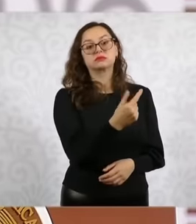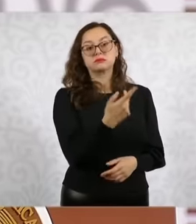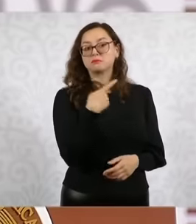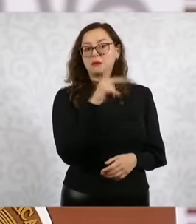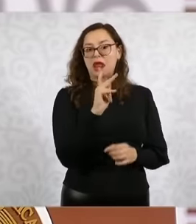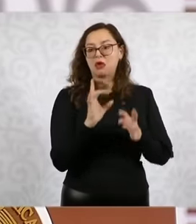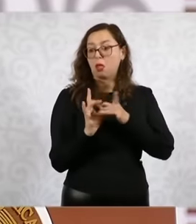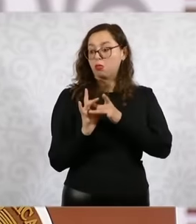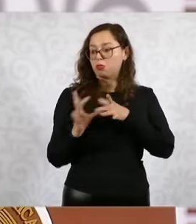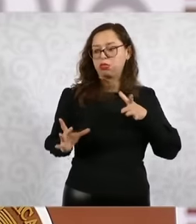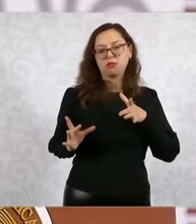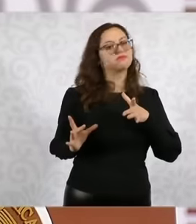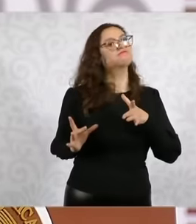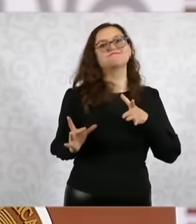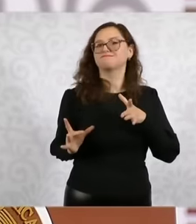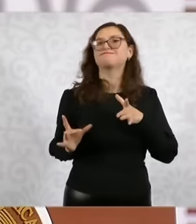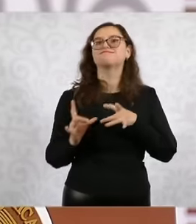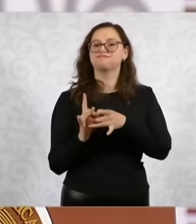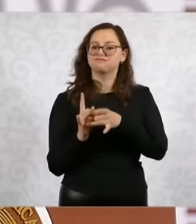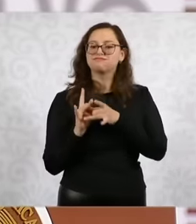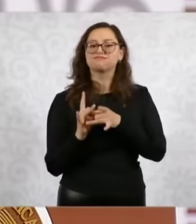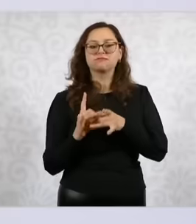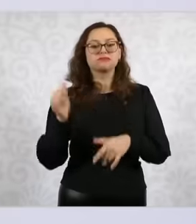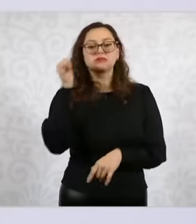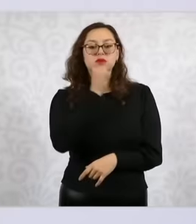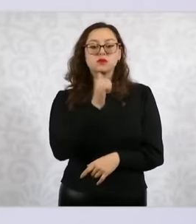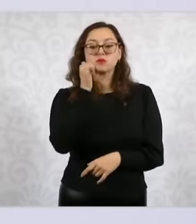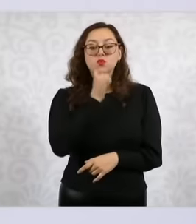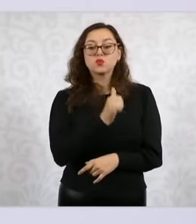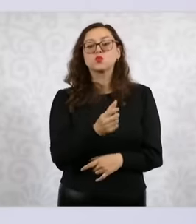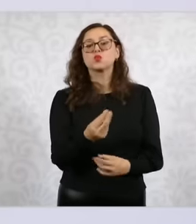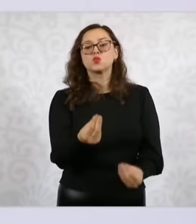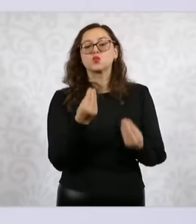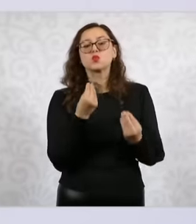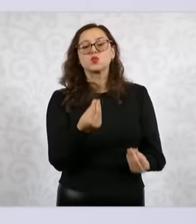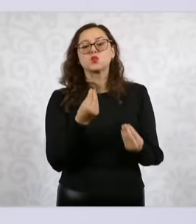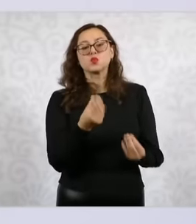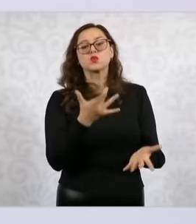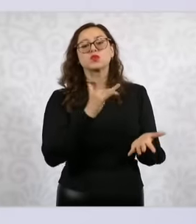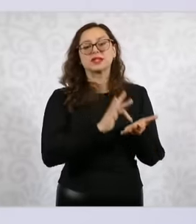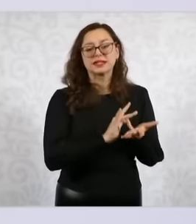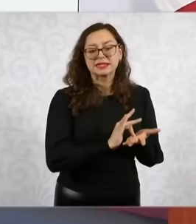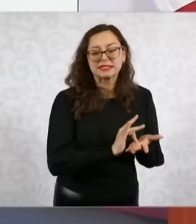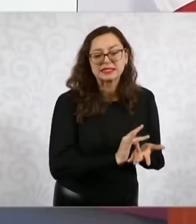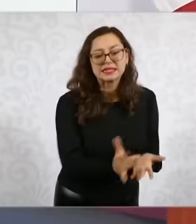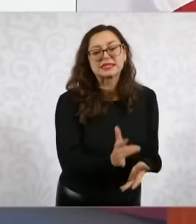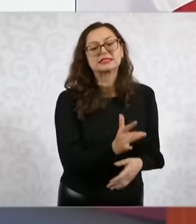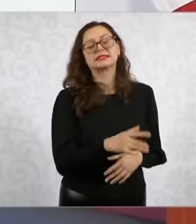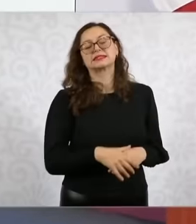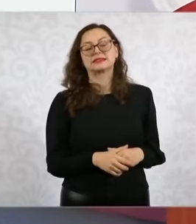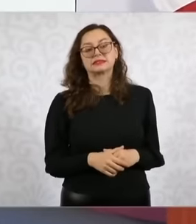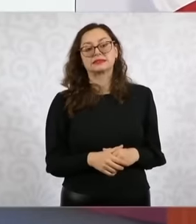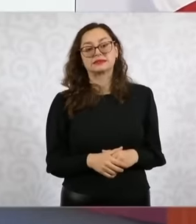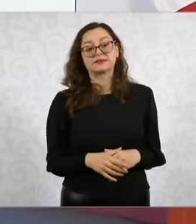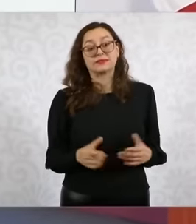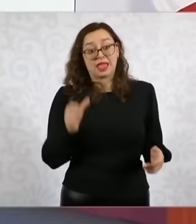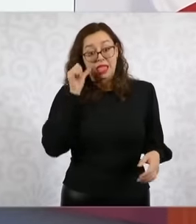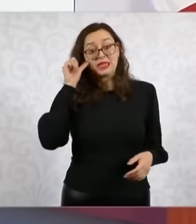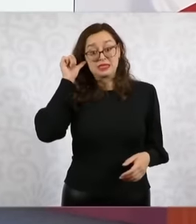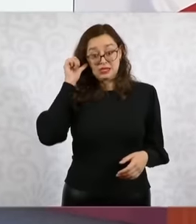to Mexico always so our gratitude recognition And yesterday I said it in the Zócalo I